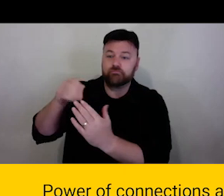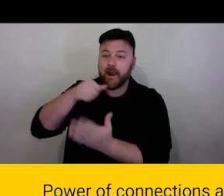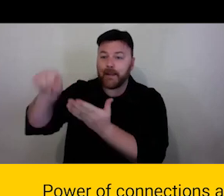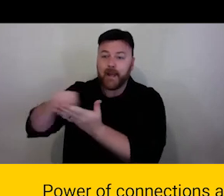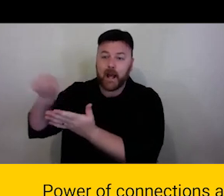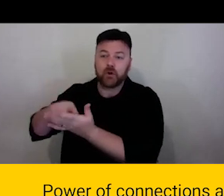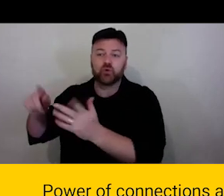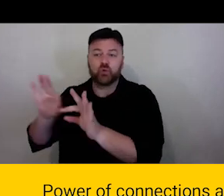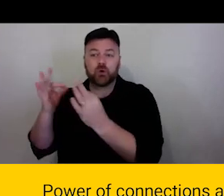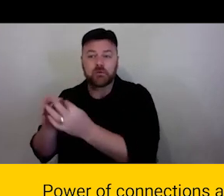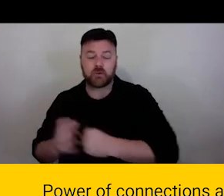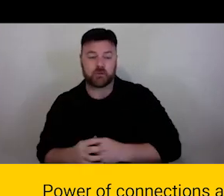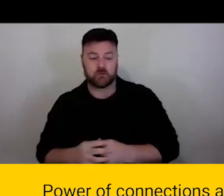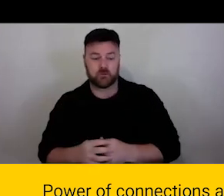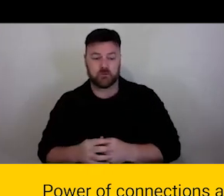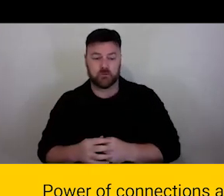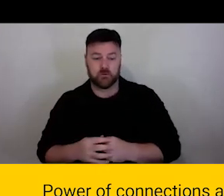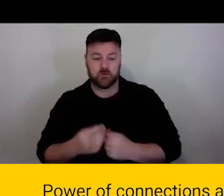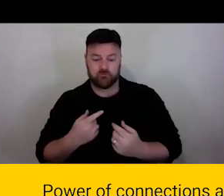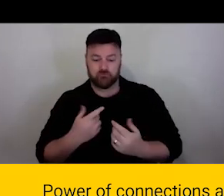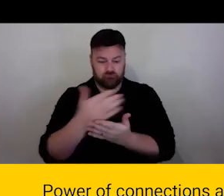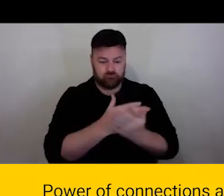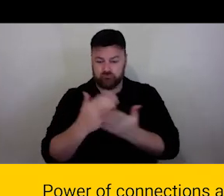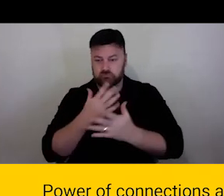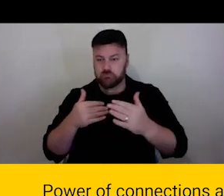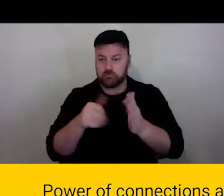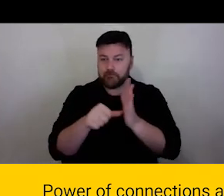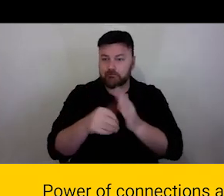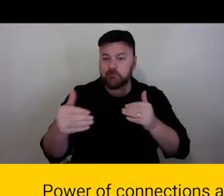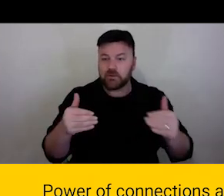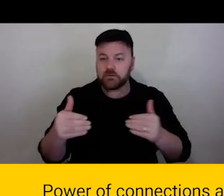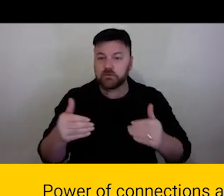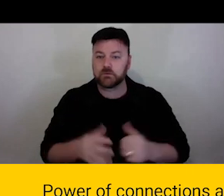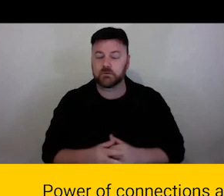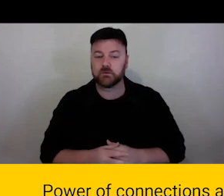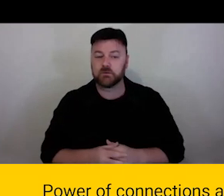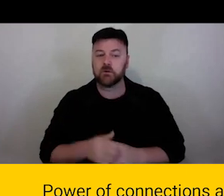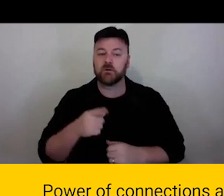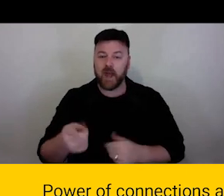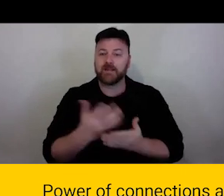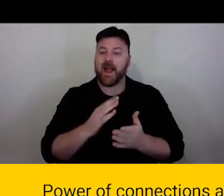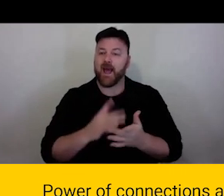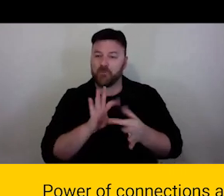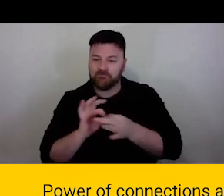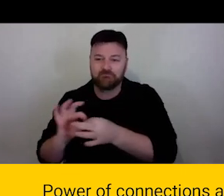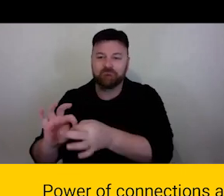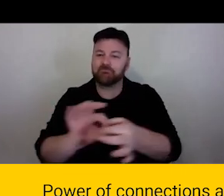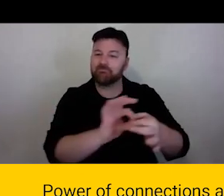we believe we are part of a bigger collaboration and that is the way that we work within the eco system of art making. Occasionally, what we